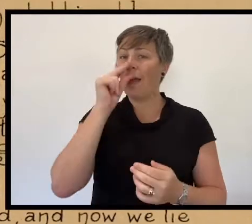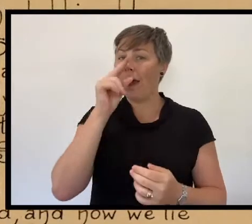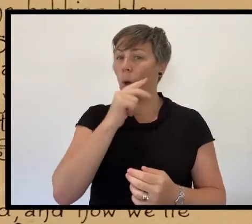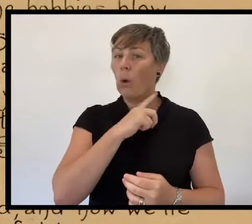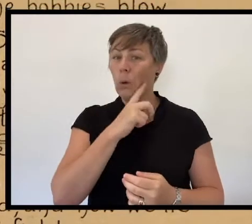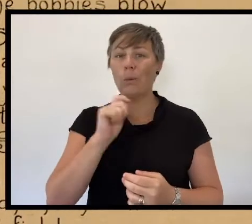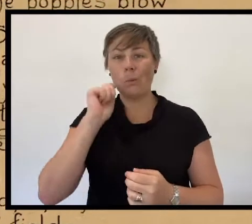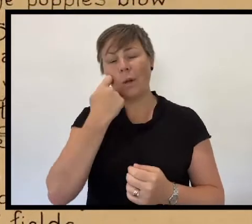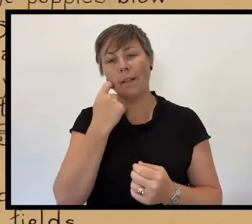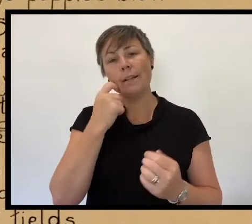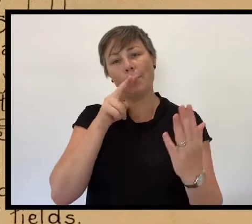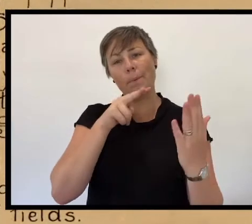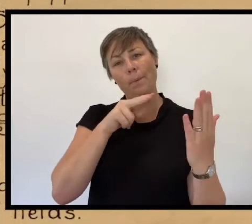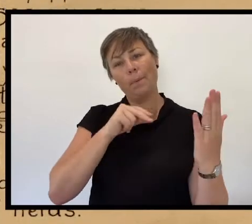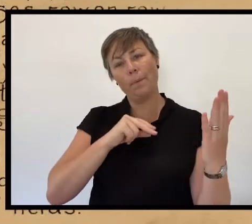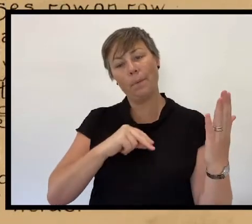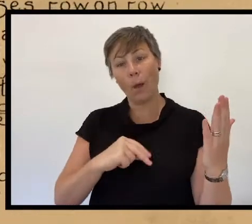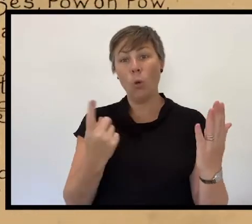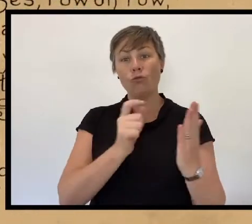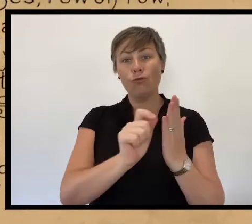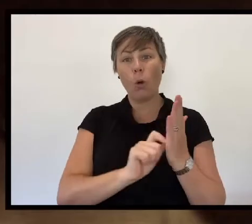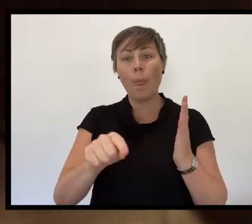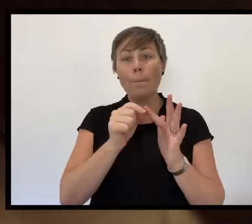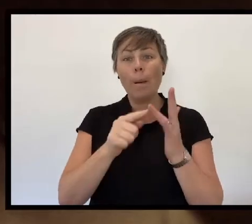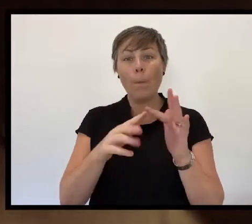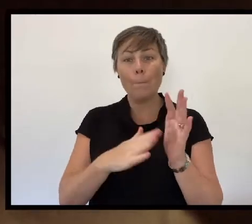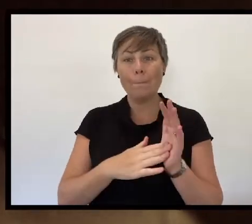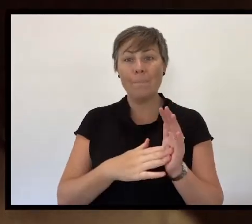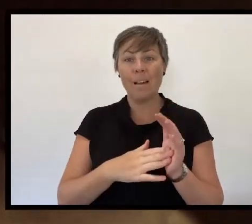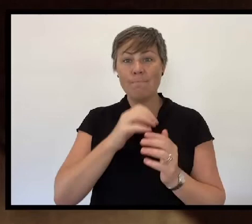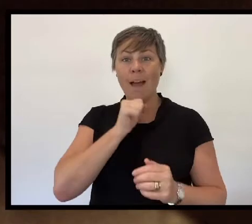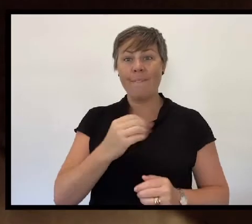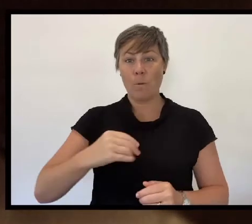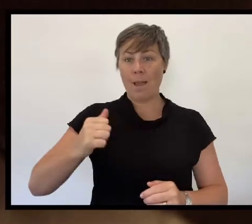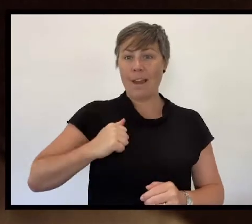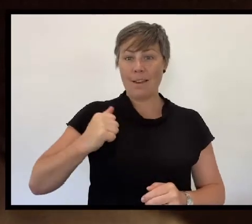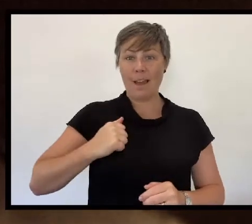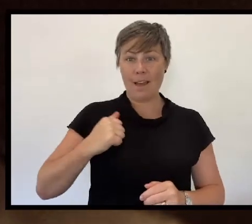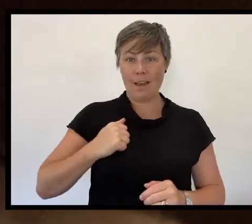Colonel J M McCrae, during the First World War